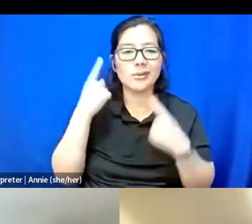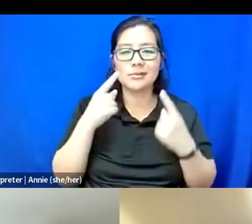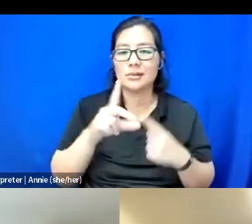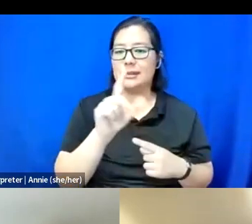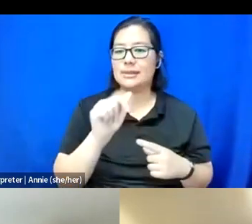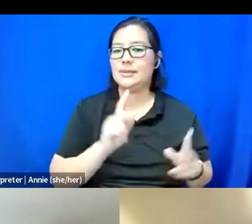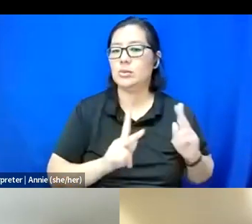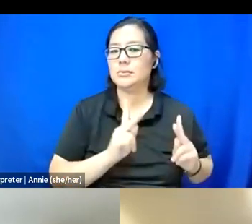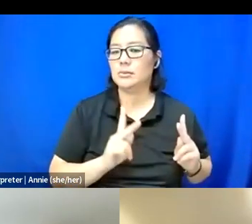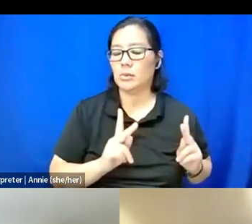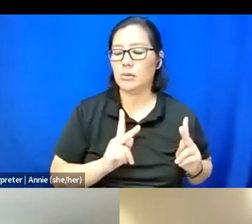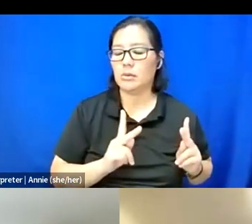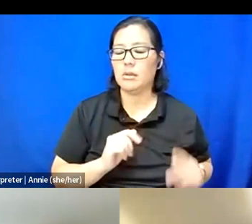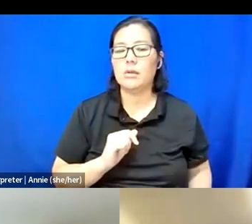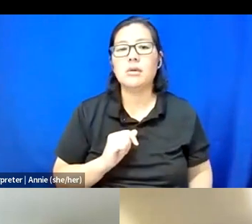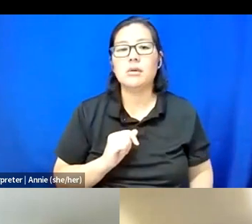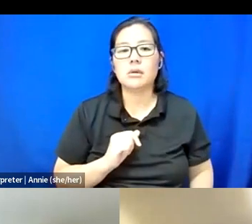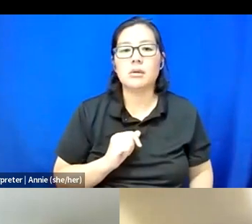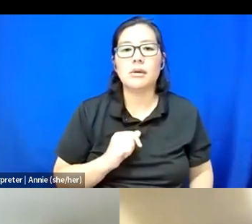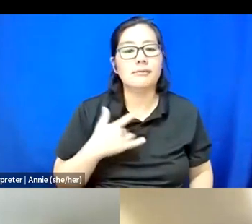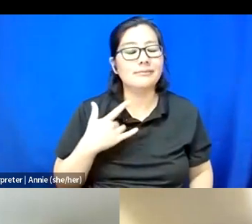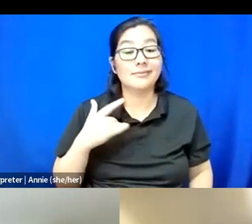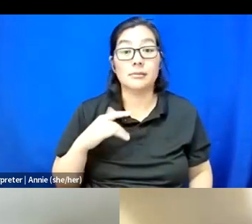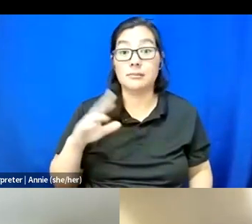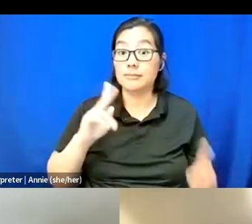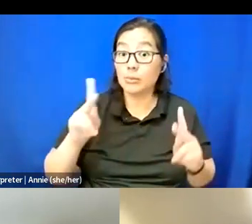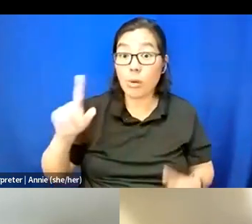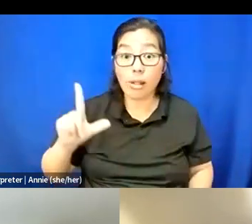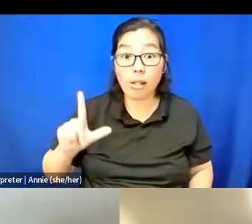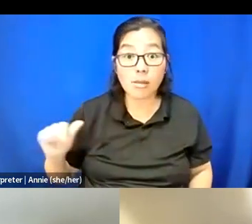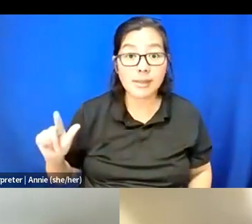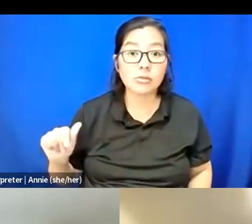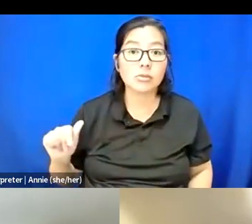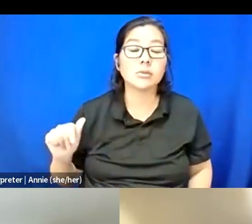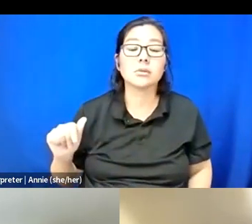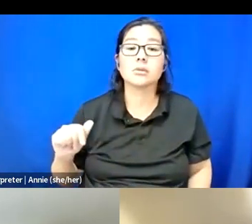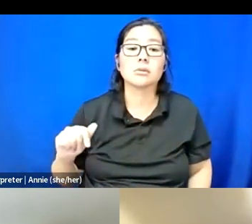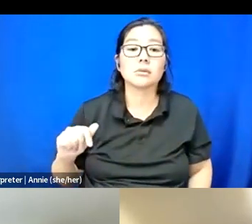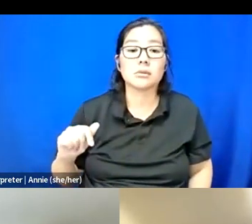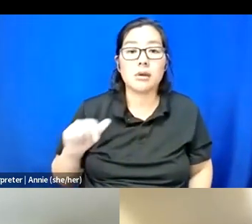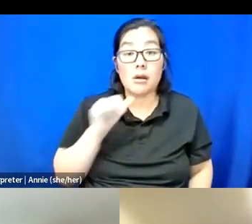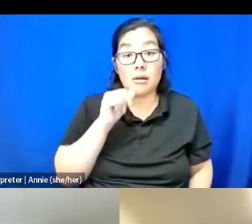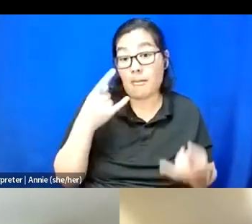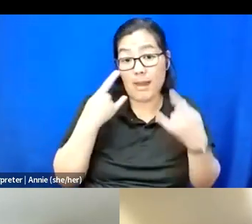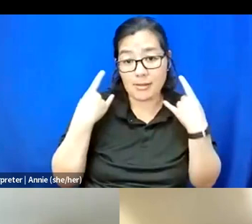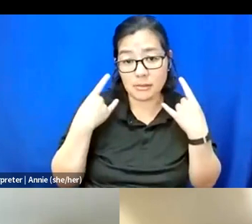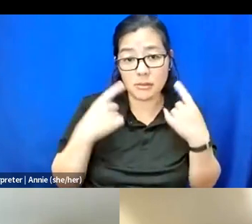I wholly feel that folks in Los Angeles are not masking a lot of the spaces that we go to.